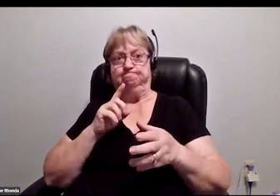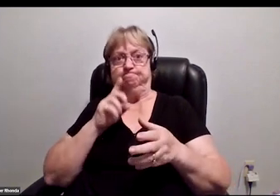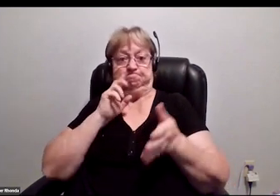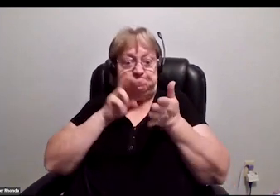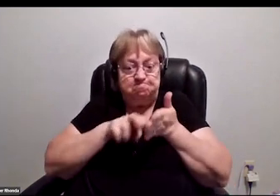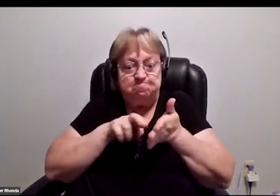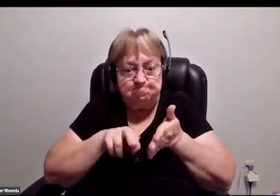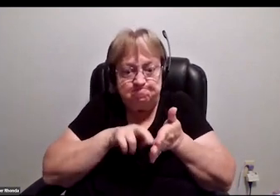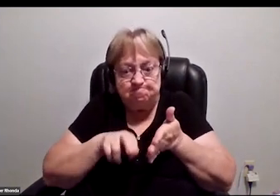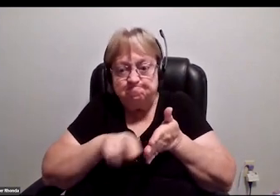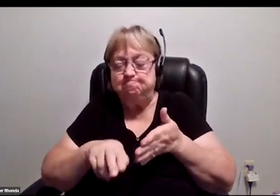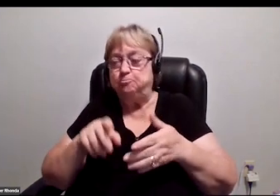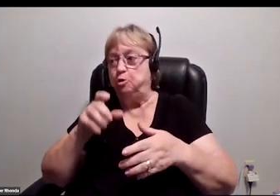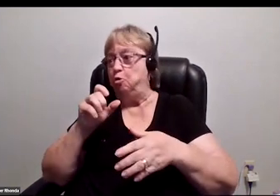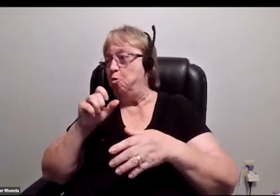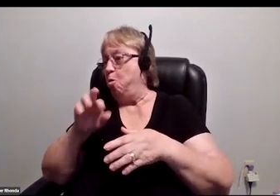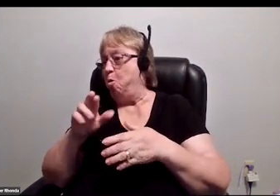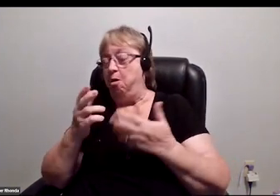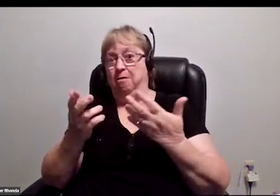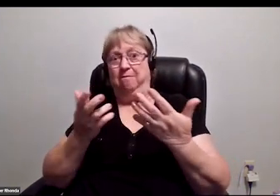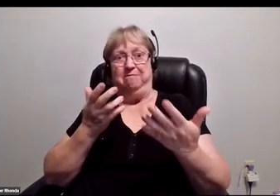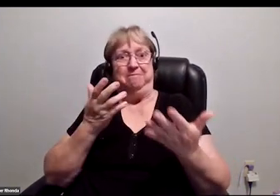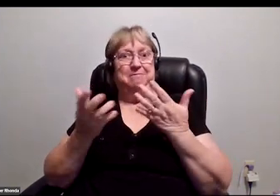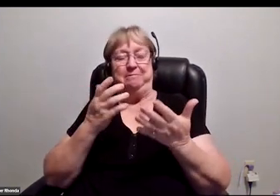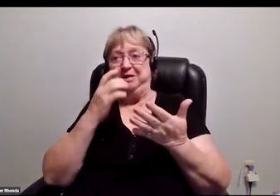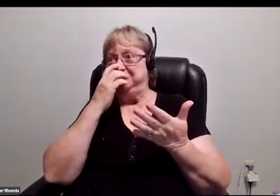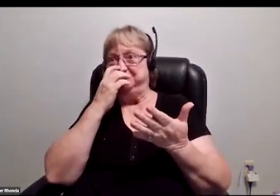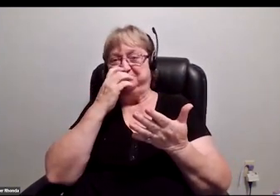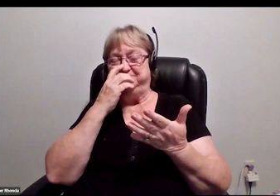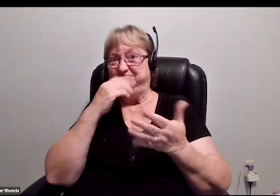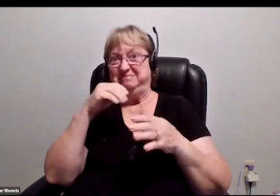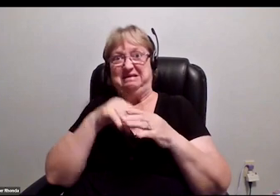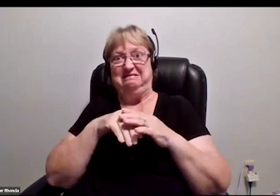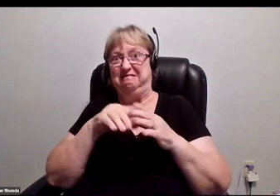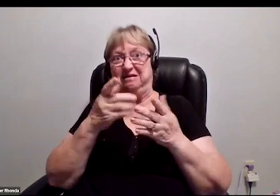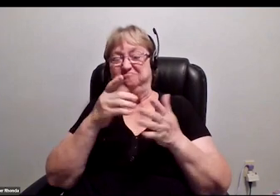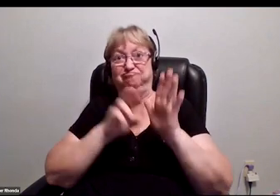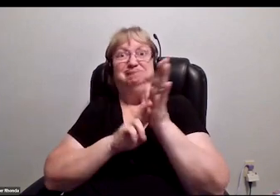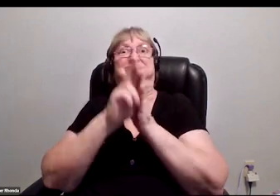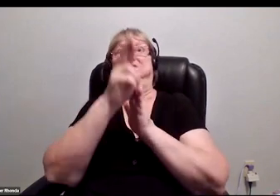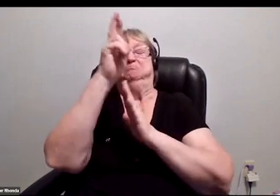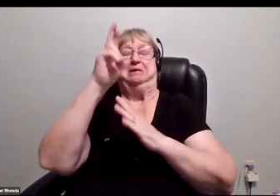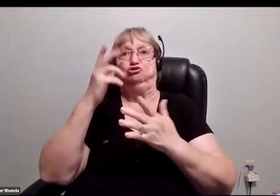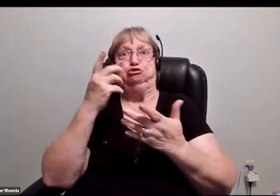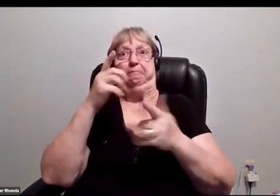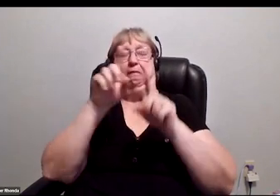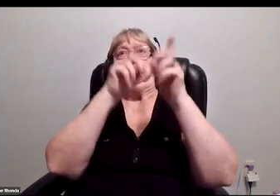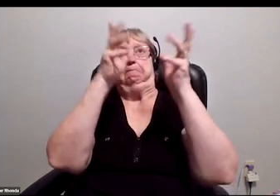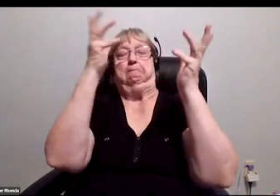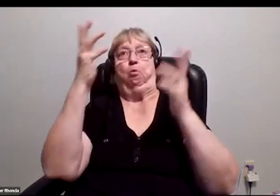or, let's say, "get up in the spaceship," or whatever you folks are doing here.